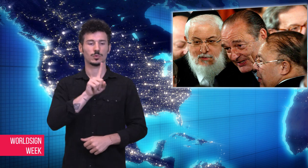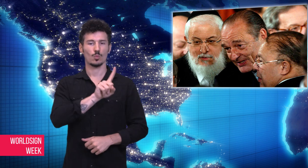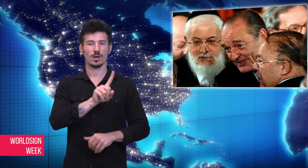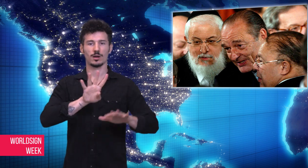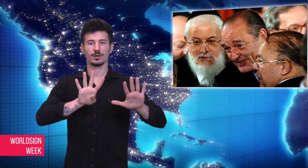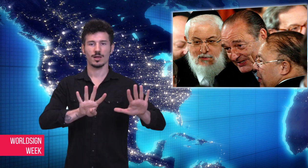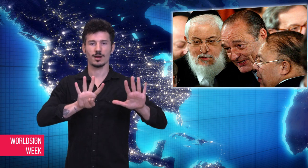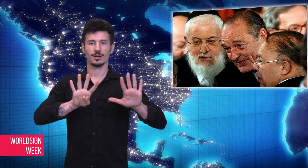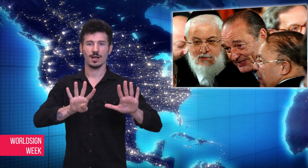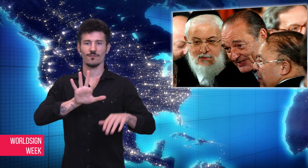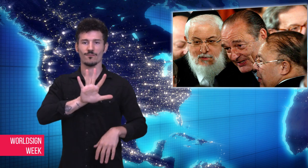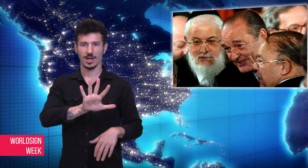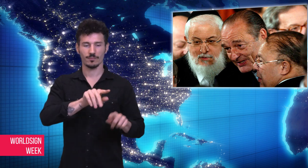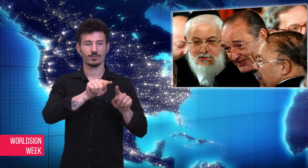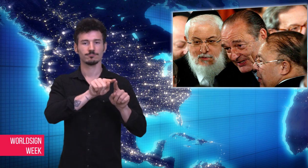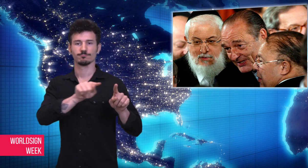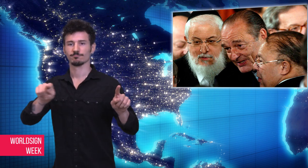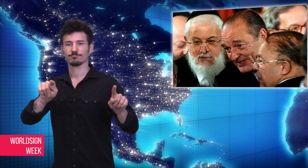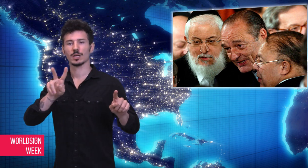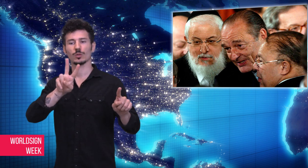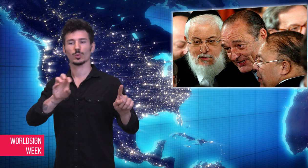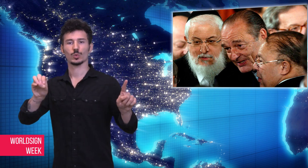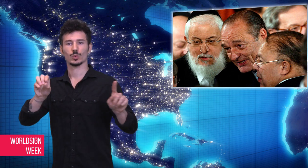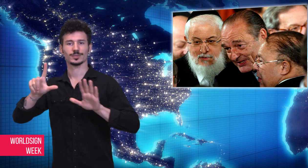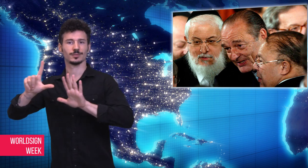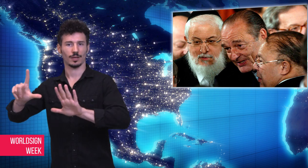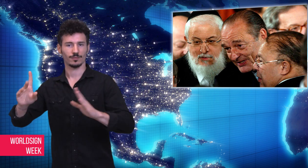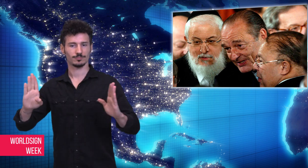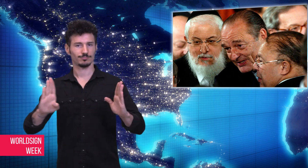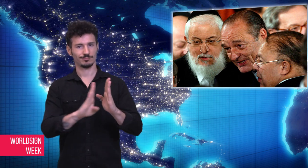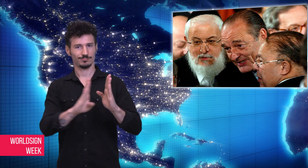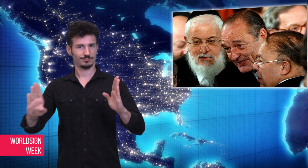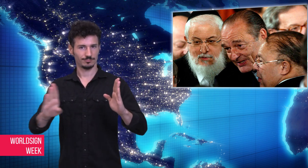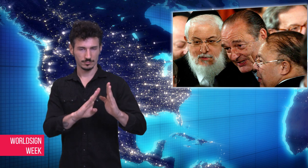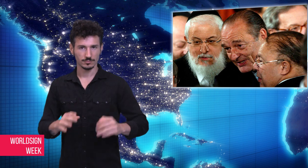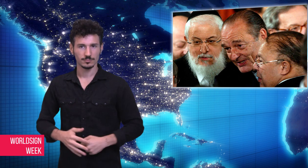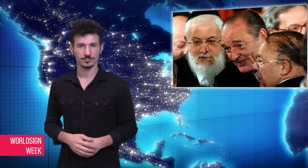He was president of France from 1995 to 2007.